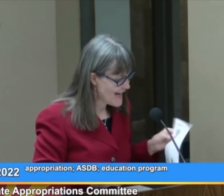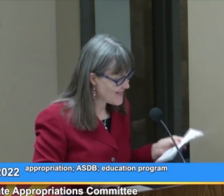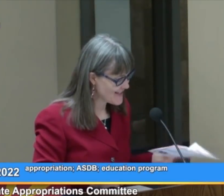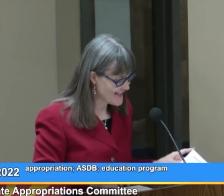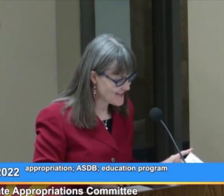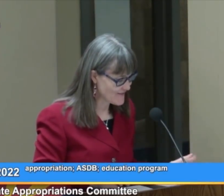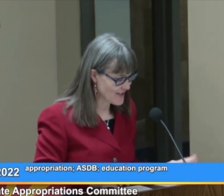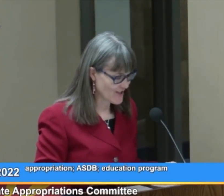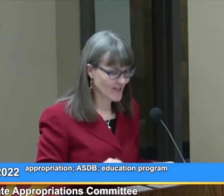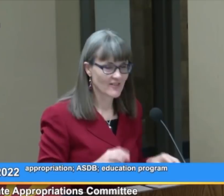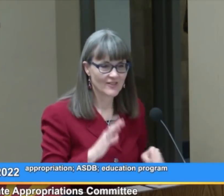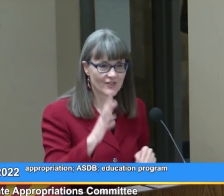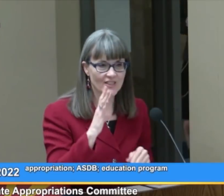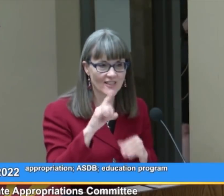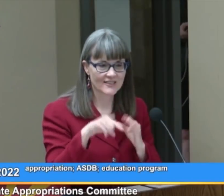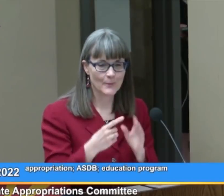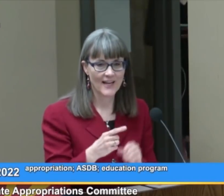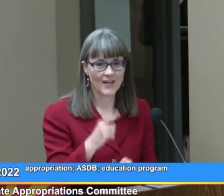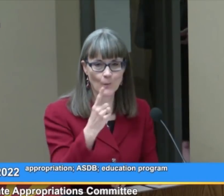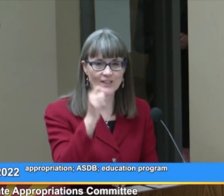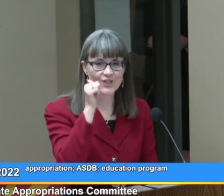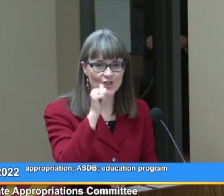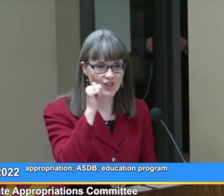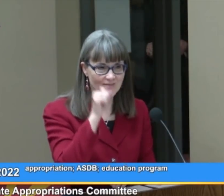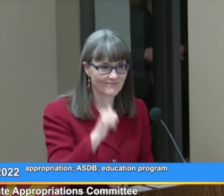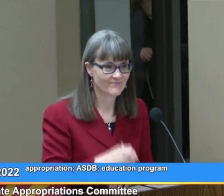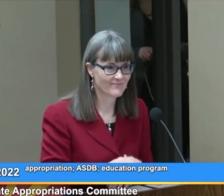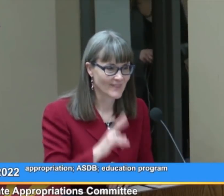At the end of the article she talks about one girl,